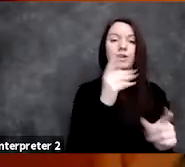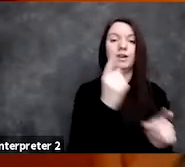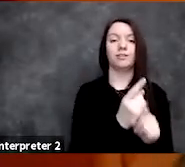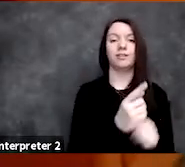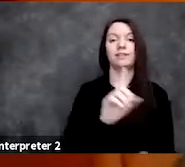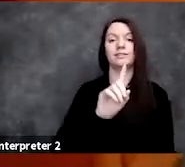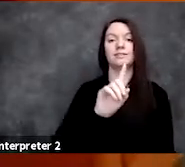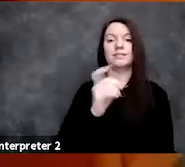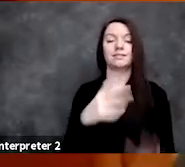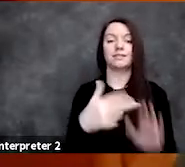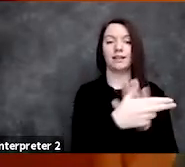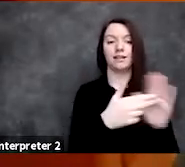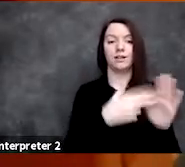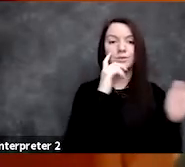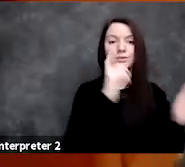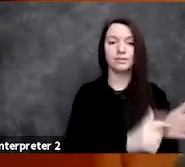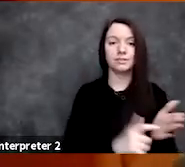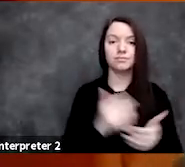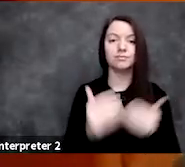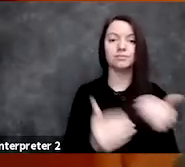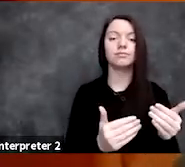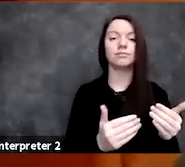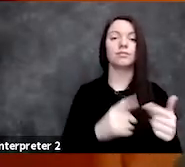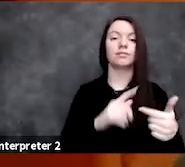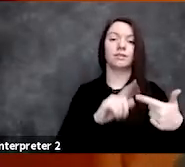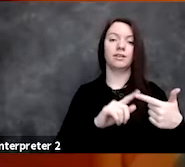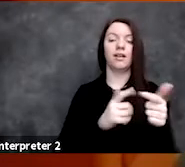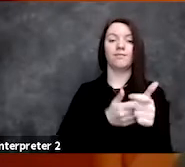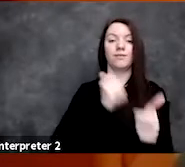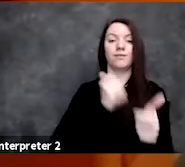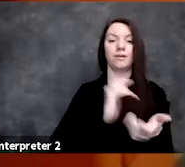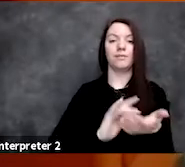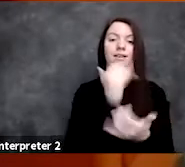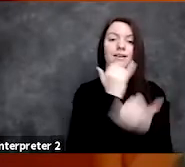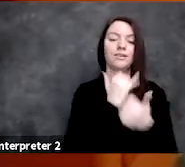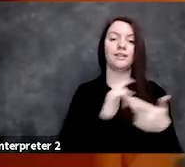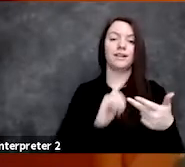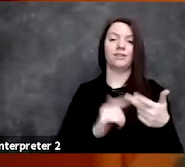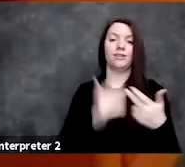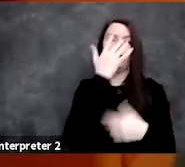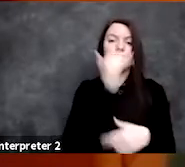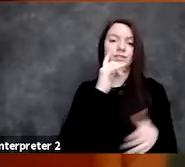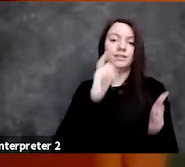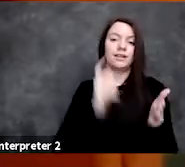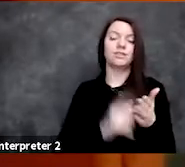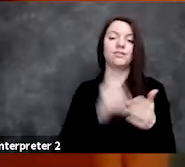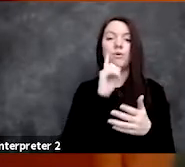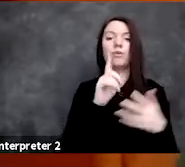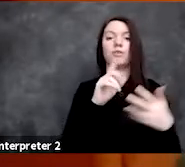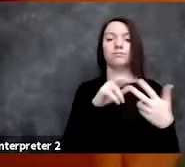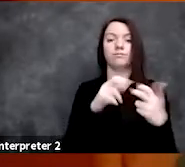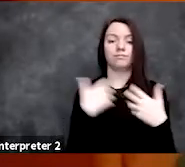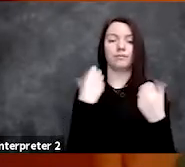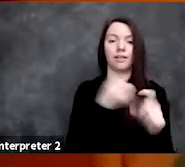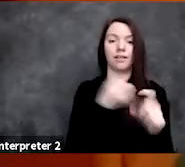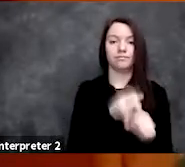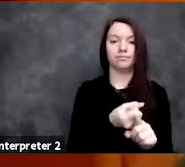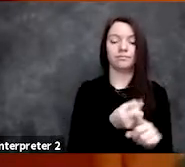the prevention of medical errors and the early detection of adverse health events, as well as better prediction of health outcomes